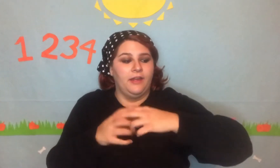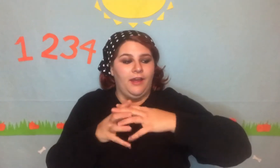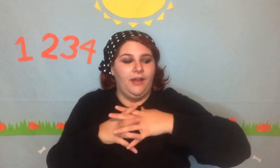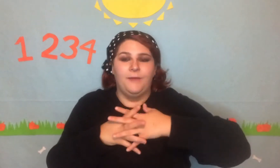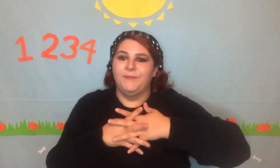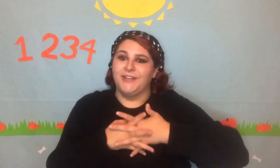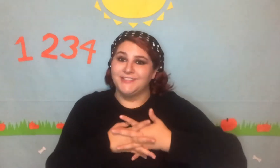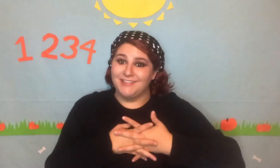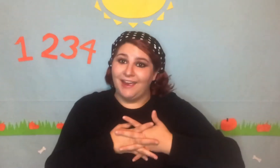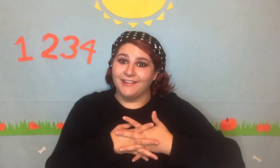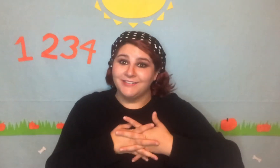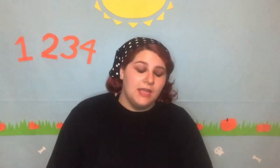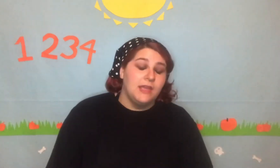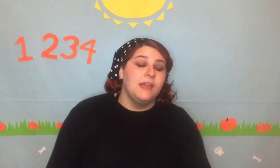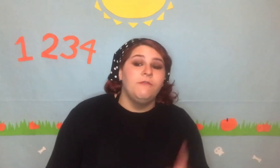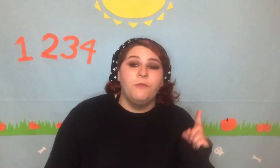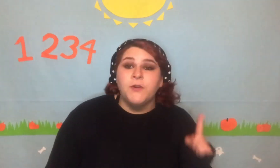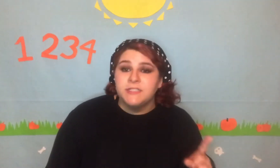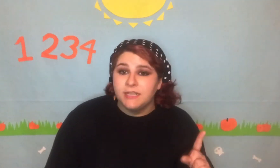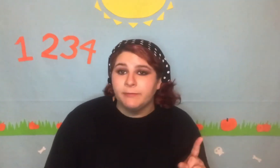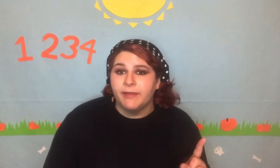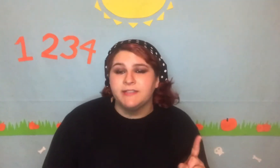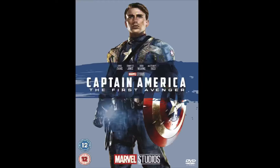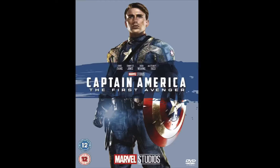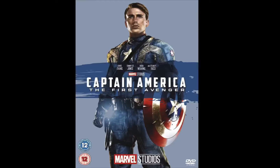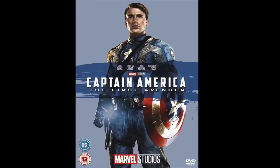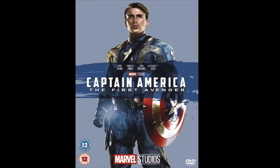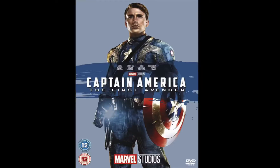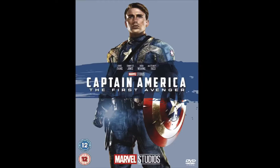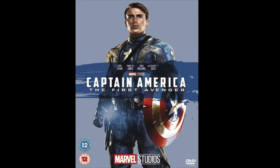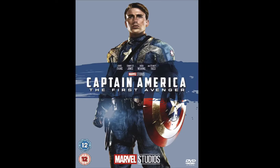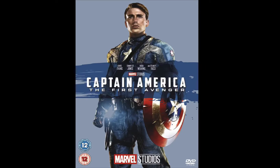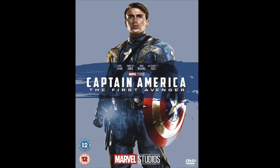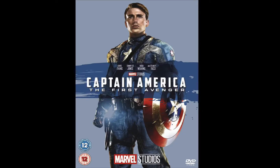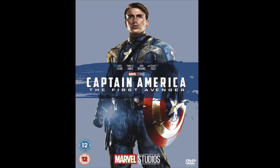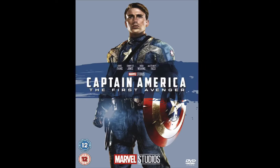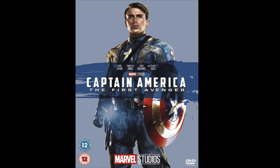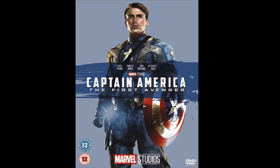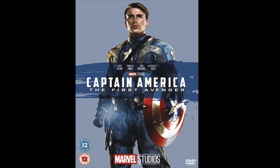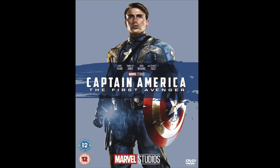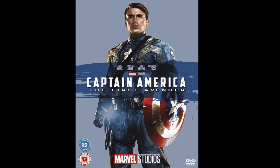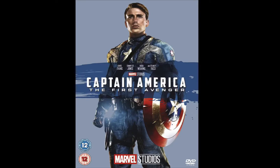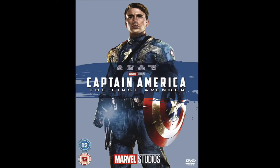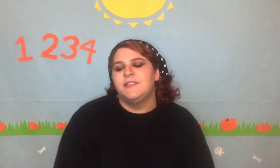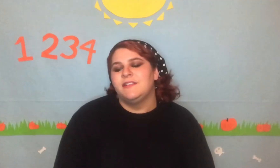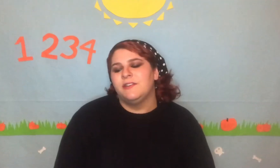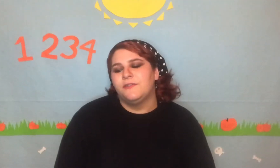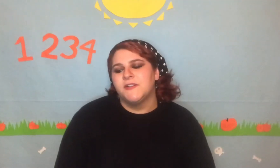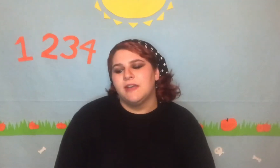um intersect. In 14th place is Captain America: the First Avenger. This is like the first time we